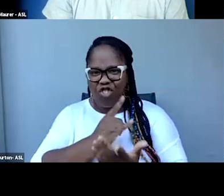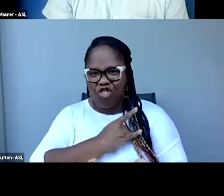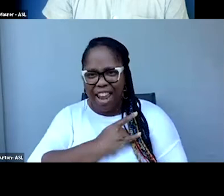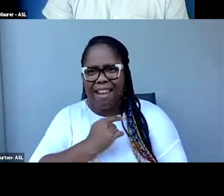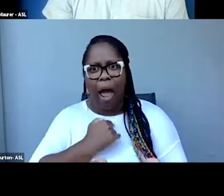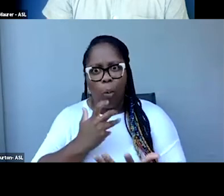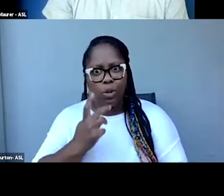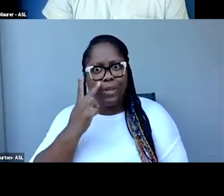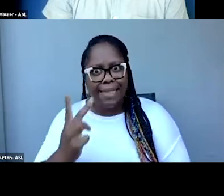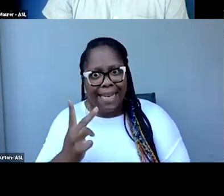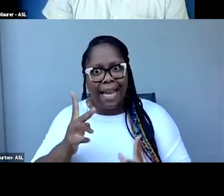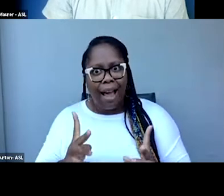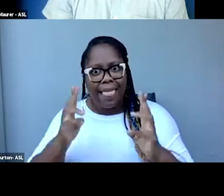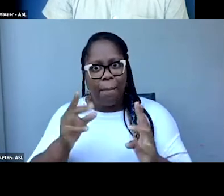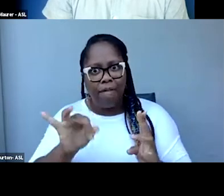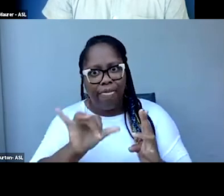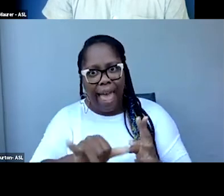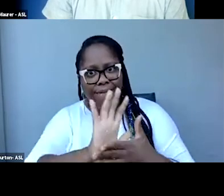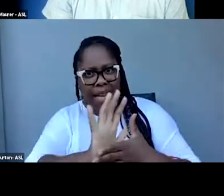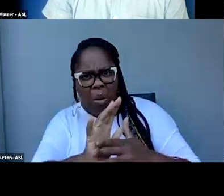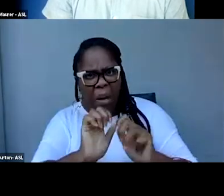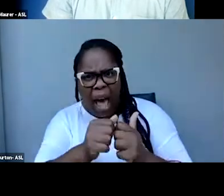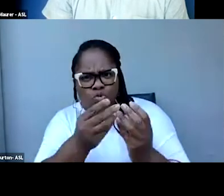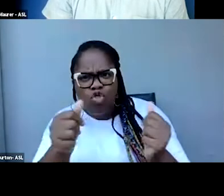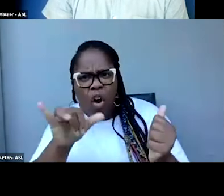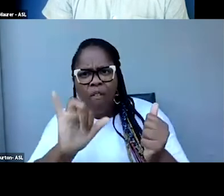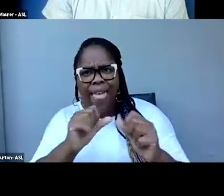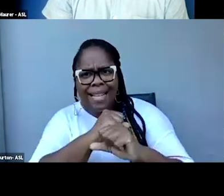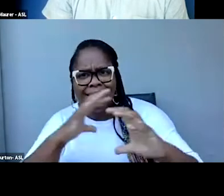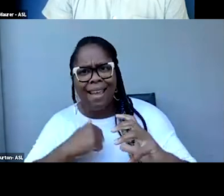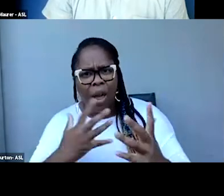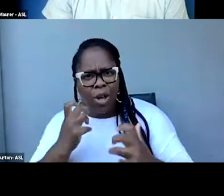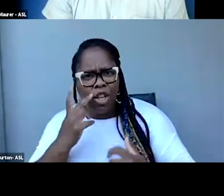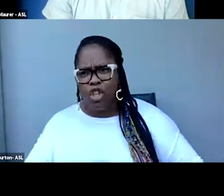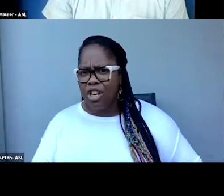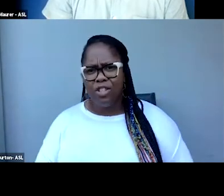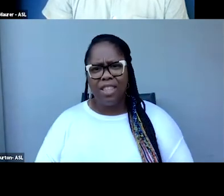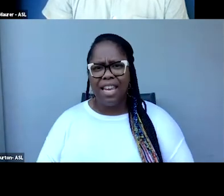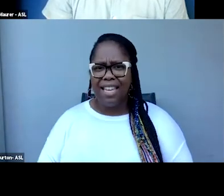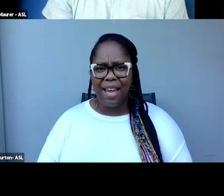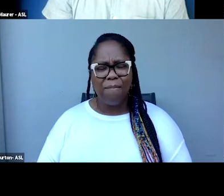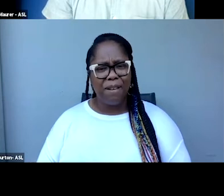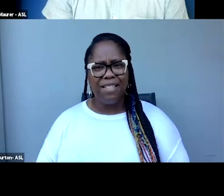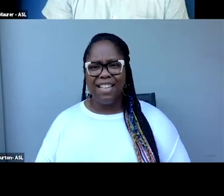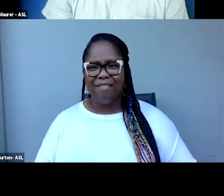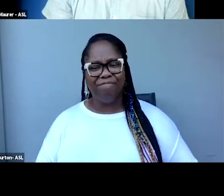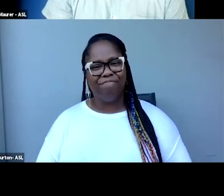an excerpt of that to see how you went about solving that. (chuckles) - Sure. Sure thing. I’ll send it.